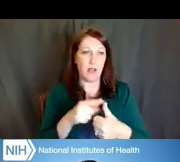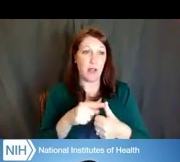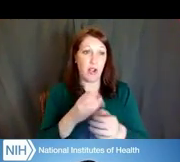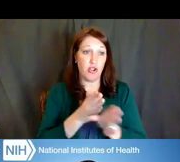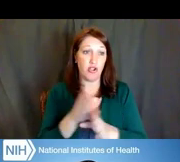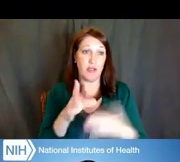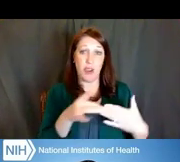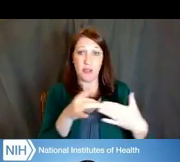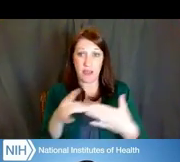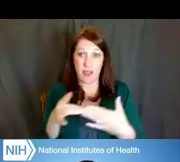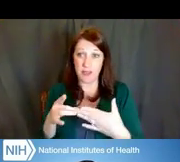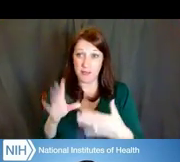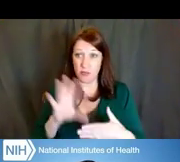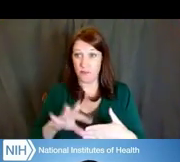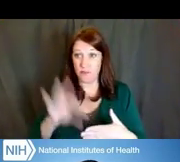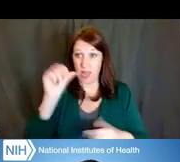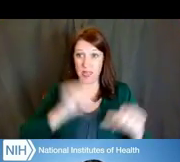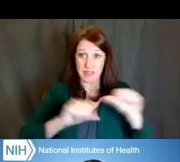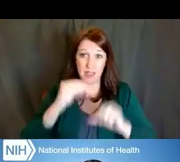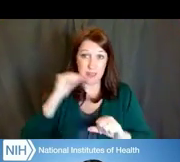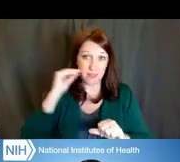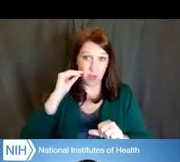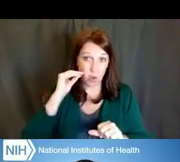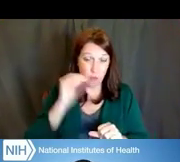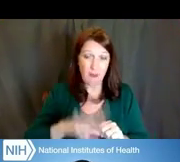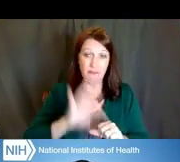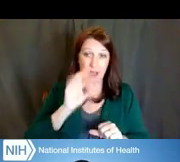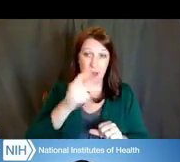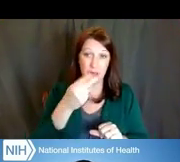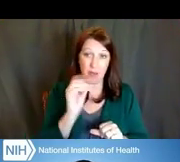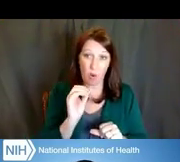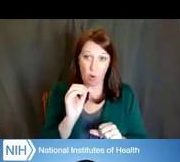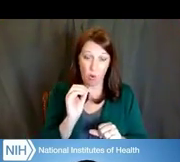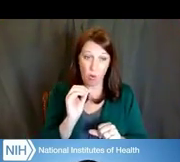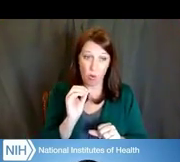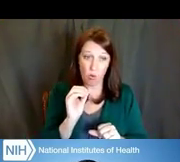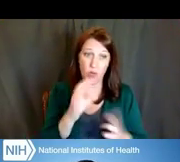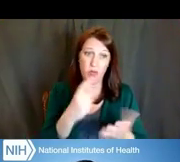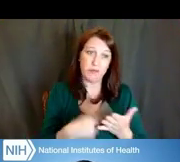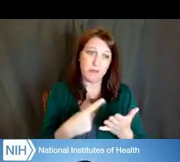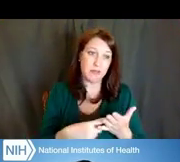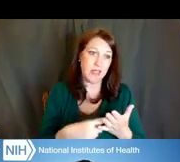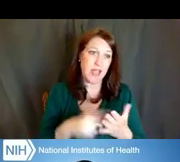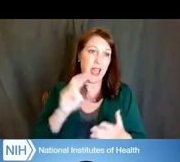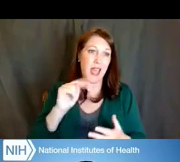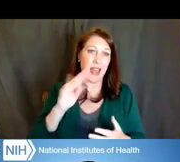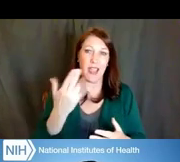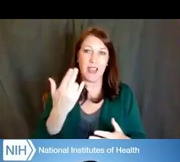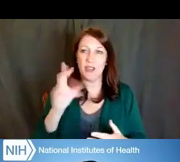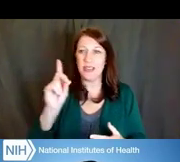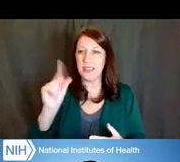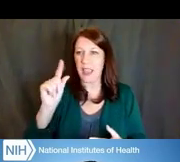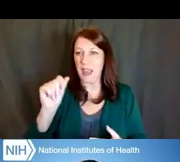like finding a scientific home and a PO. So again, we're going to go over the NIH Data Book, NIH Reporter, NIH Matchmaker tool,